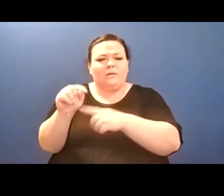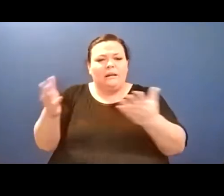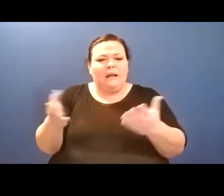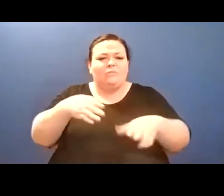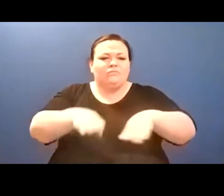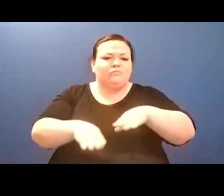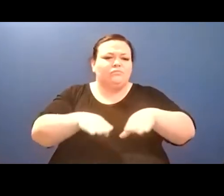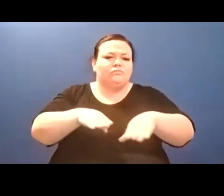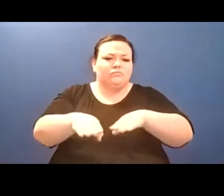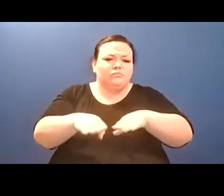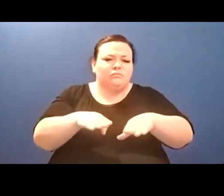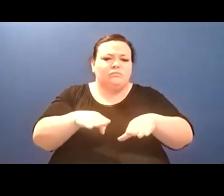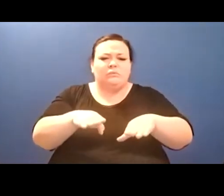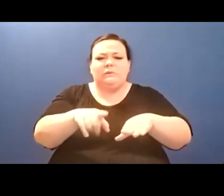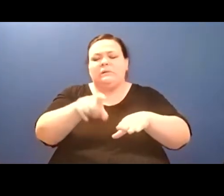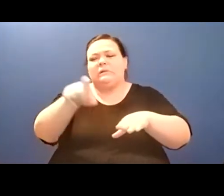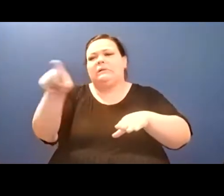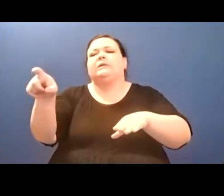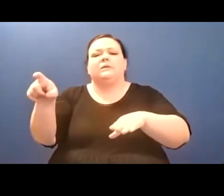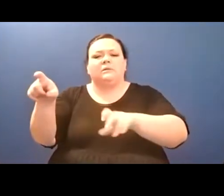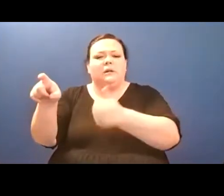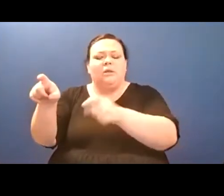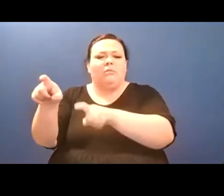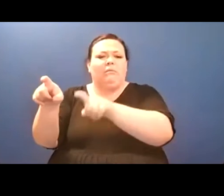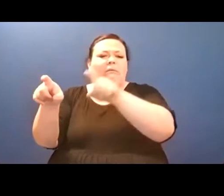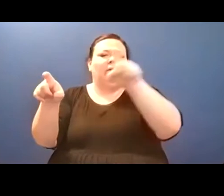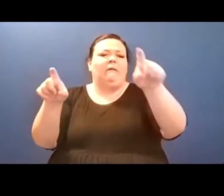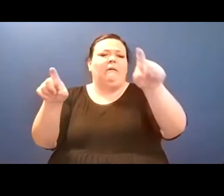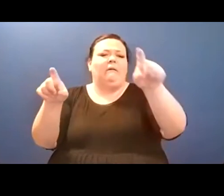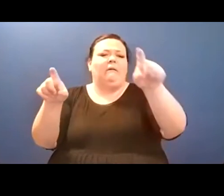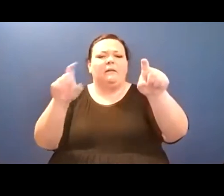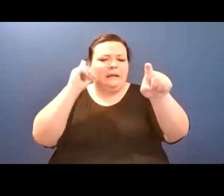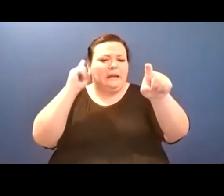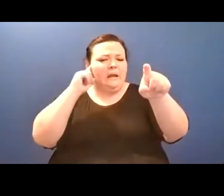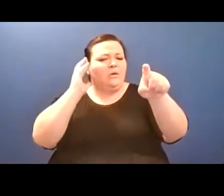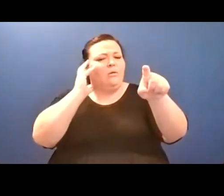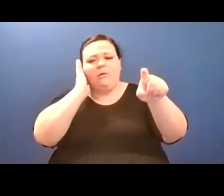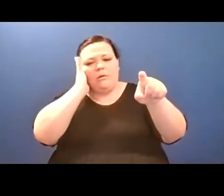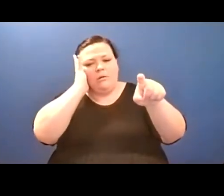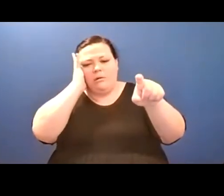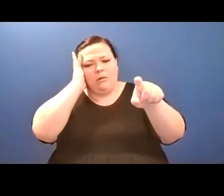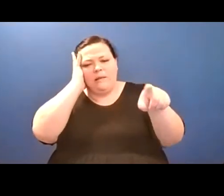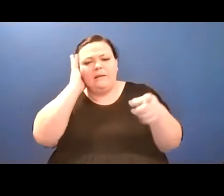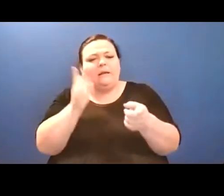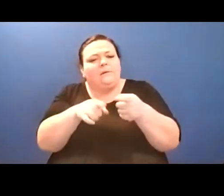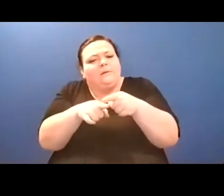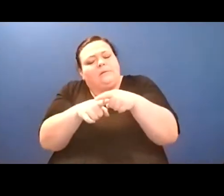is this possible// from this body? Doubt has this pleasure to it// like the skin